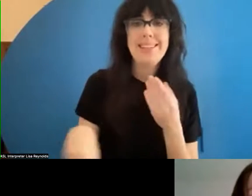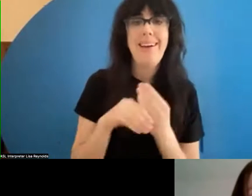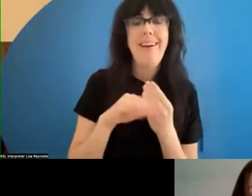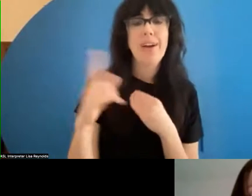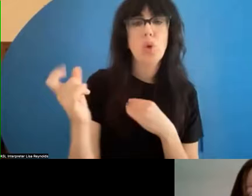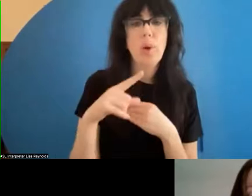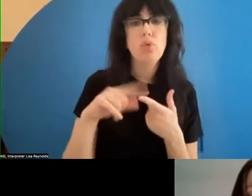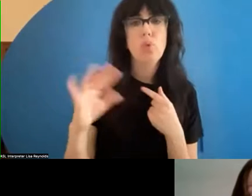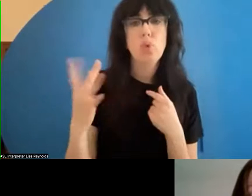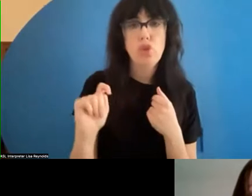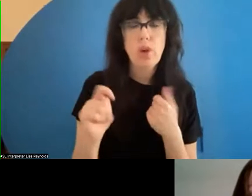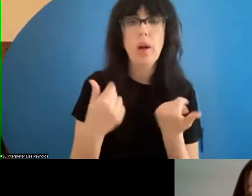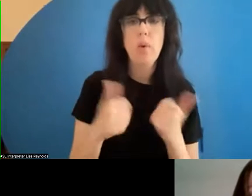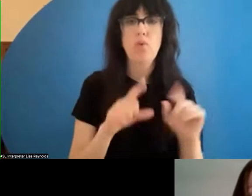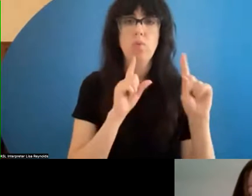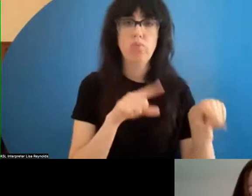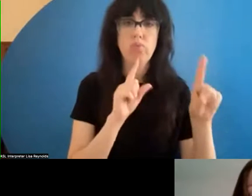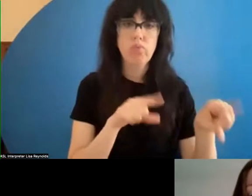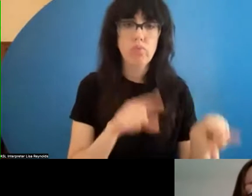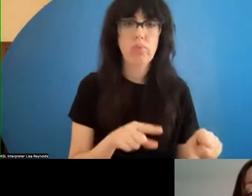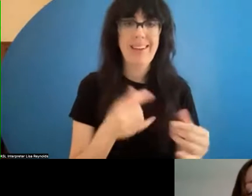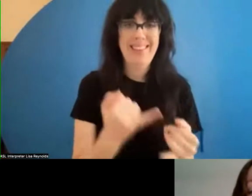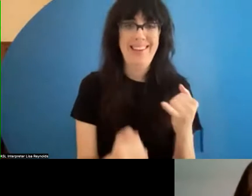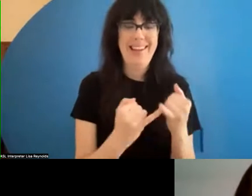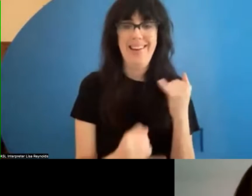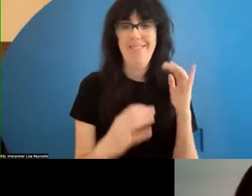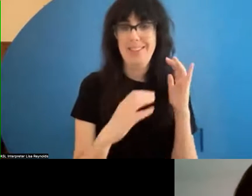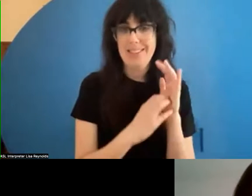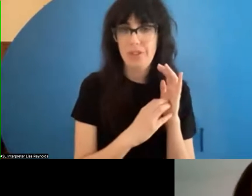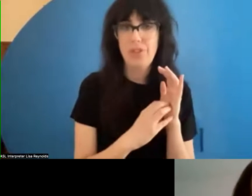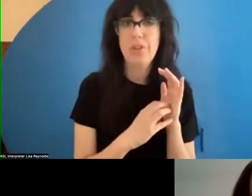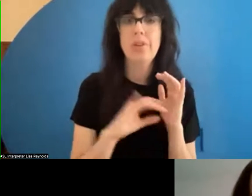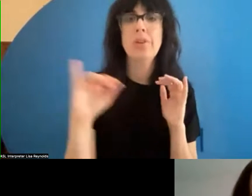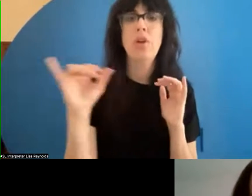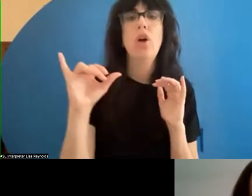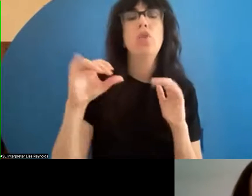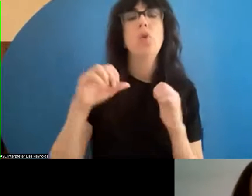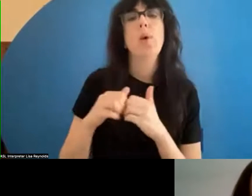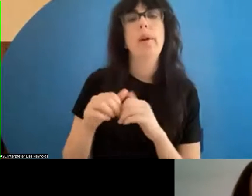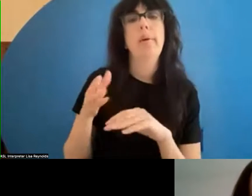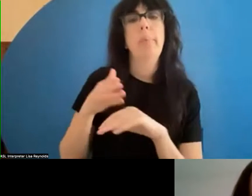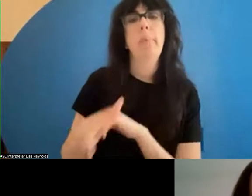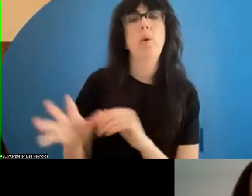the chat. We will get to as many of them as we can at the end of the session and we will also be in